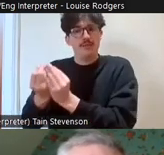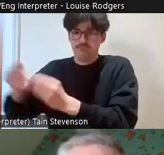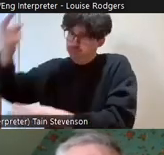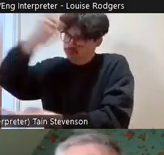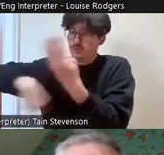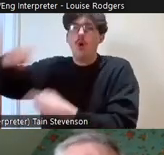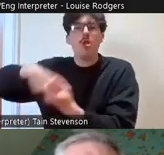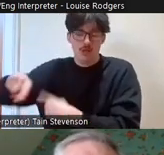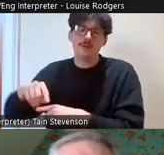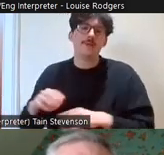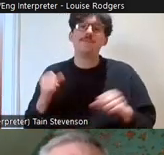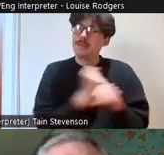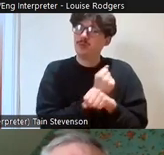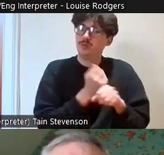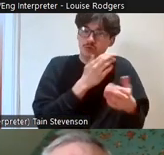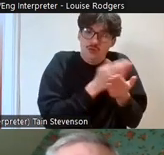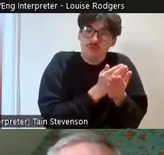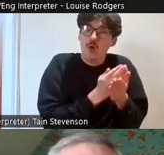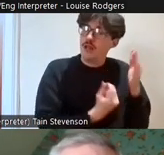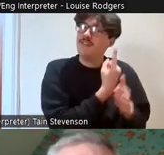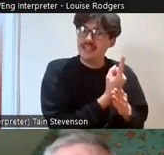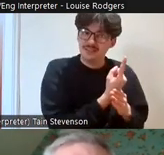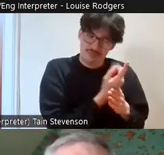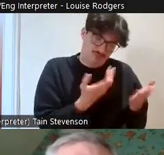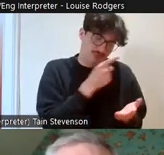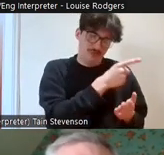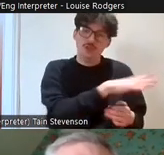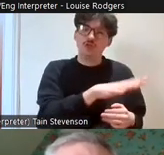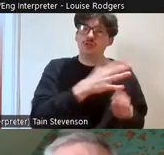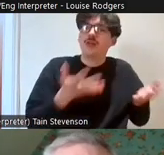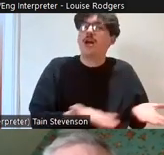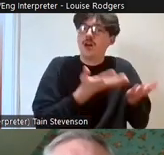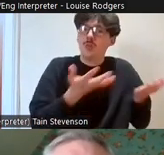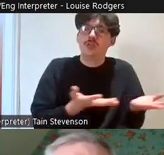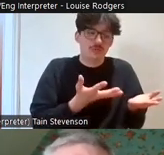scale events, you know, where children are being encouraged to take a space in an allotment and